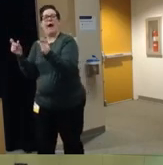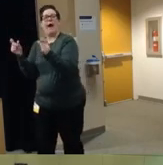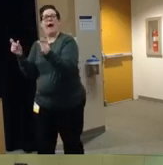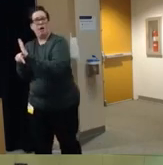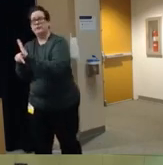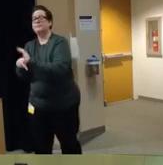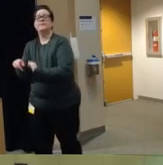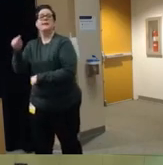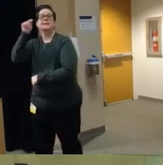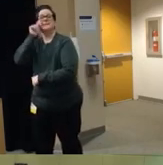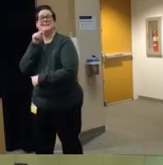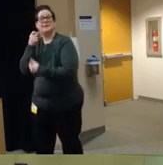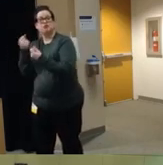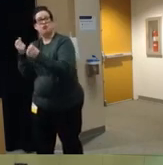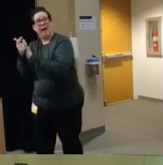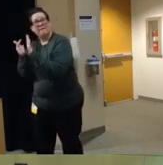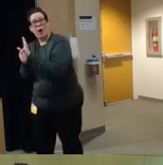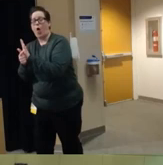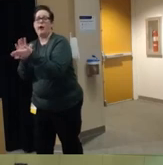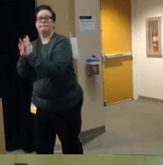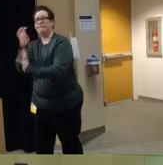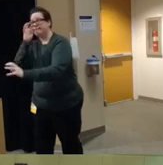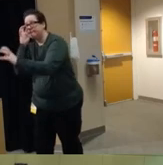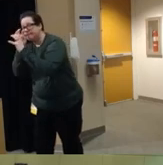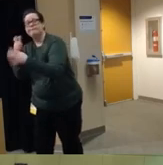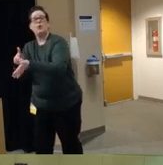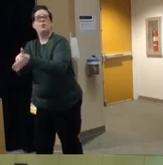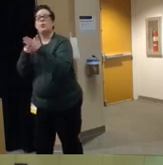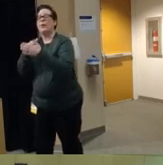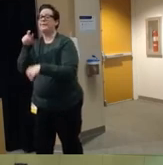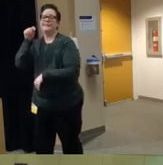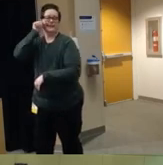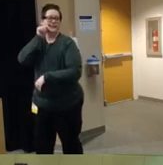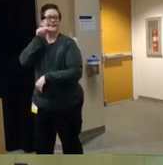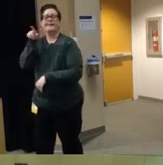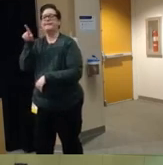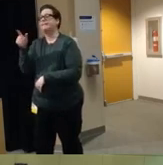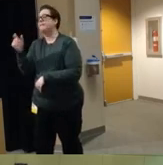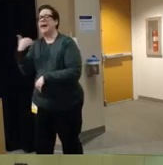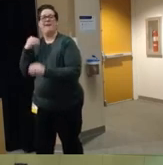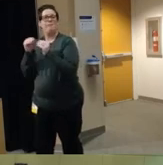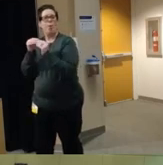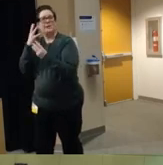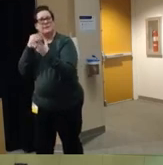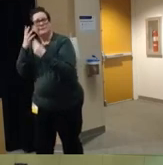teen driving laws um that um required that teenagers have more um experience supervised